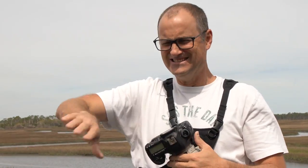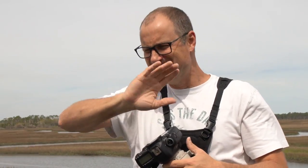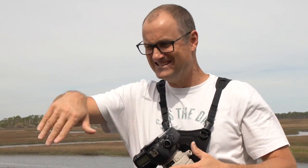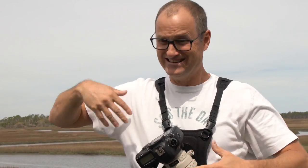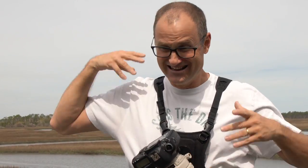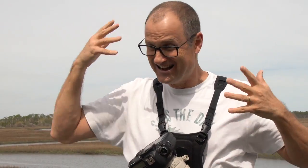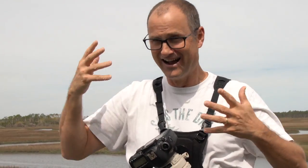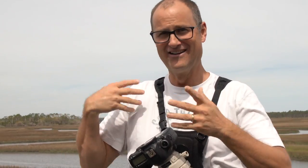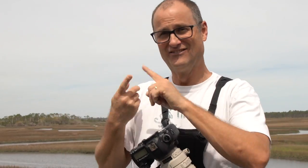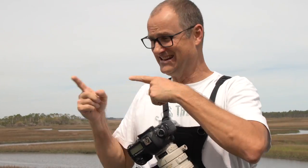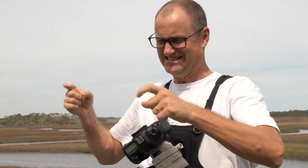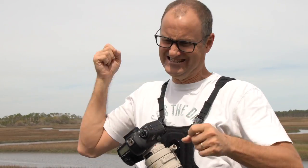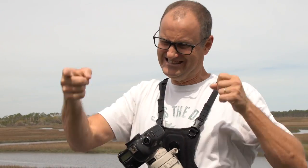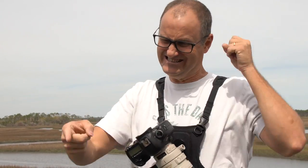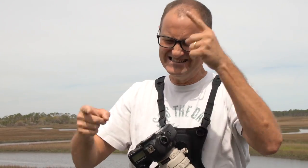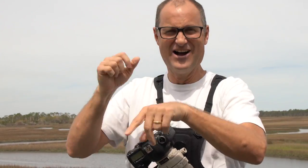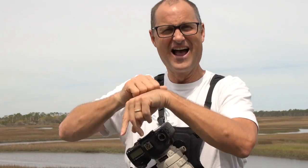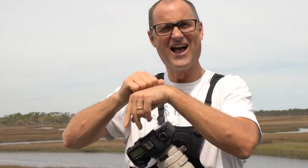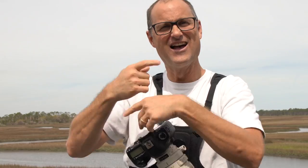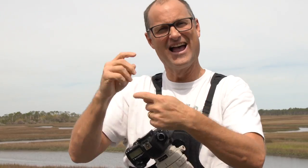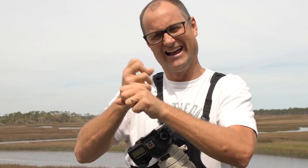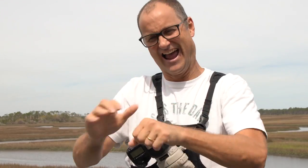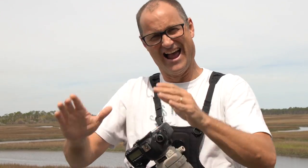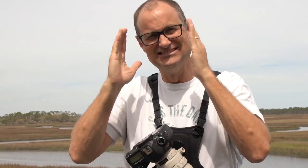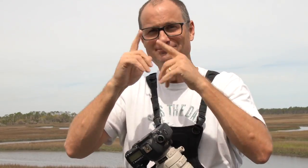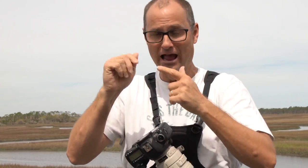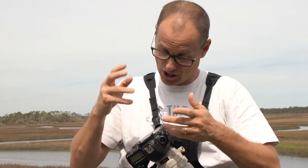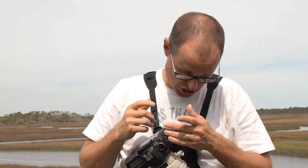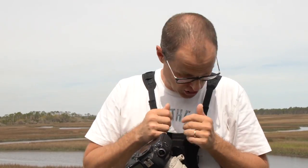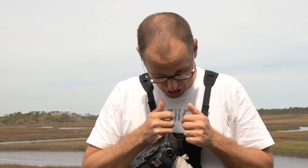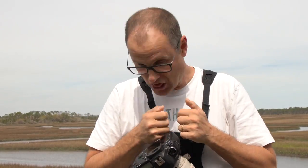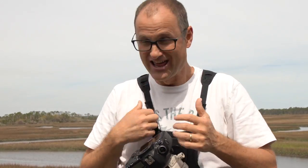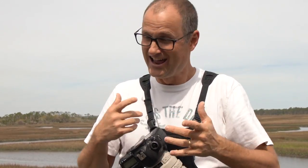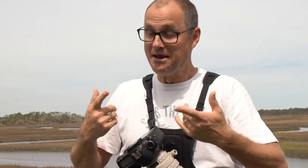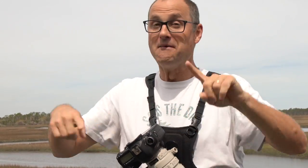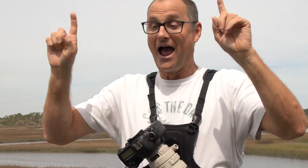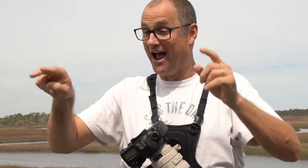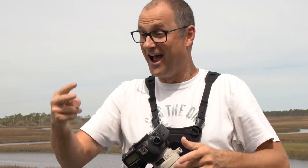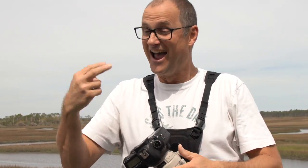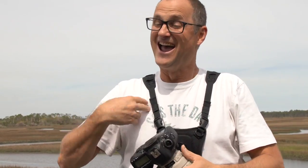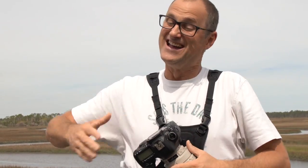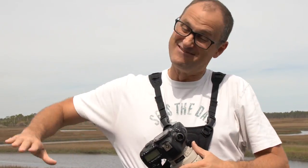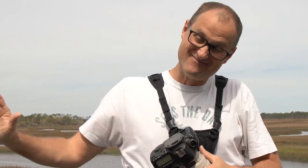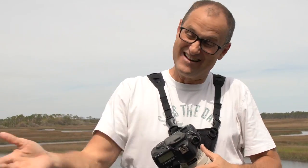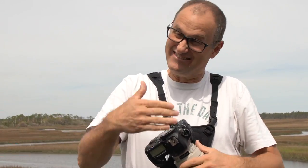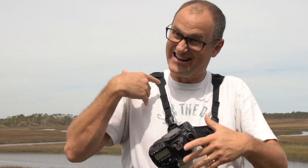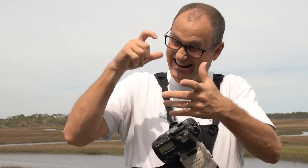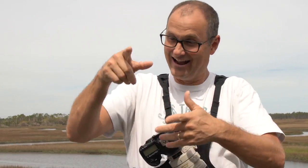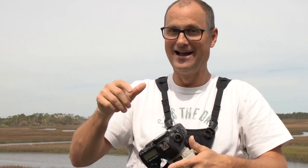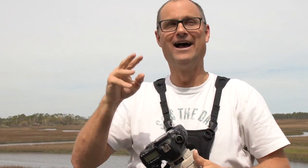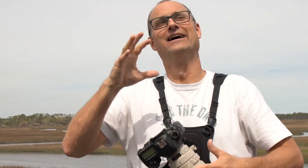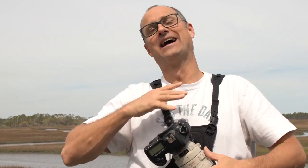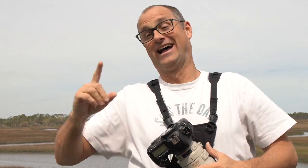We tried to tell him to leave. We ended up throwing some rocks. We were hoping rocks can get his attention. Ah finally! He left.